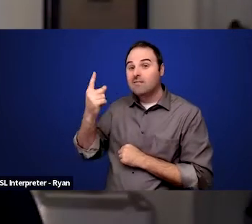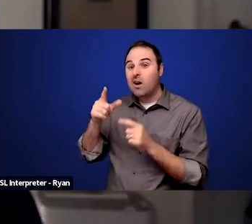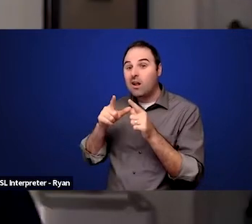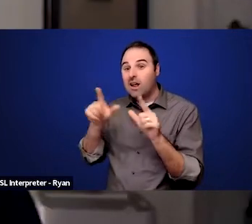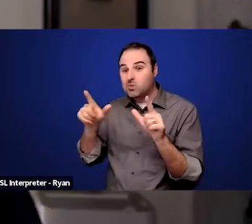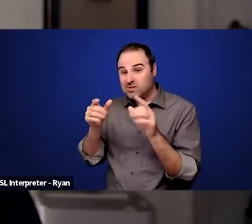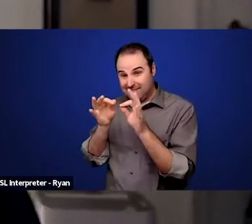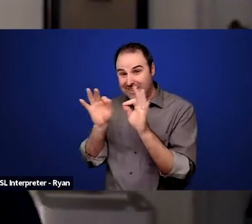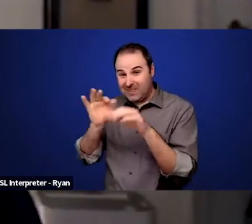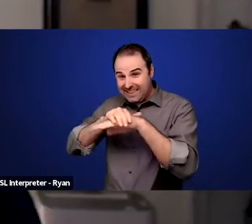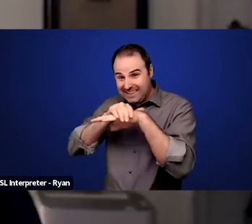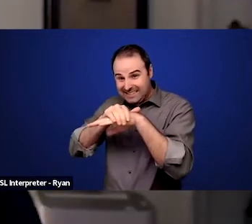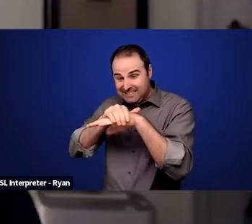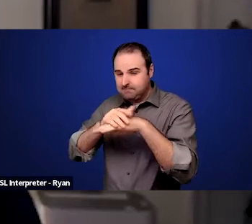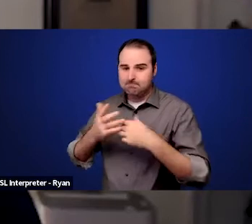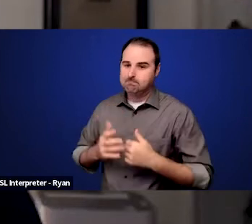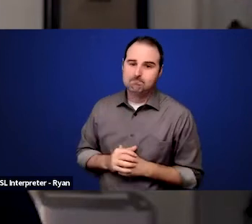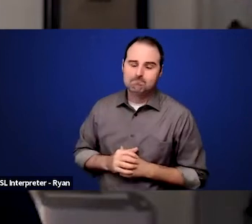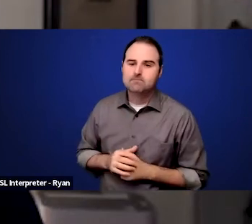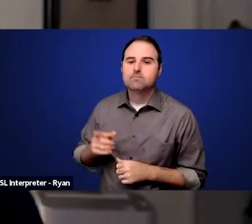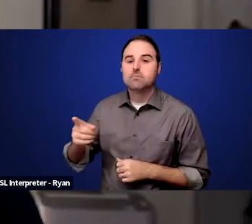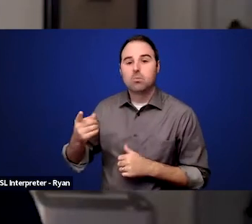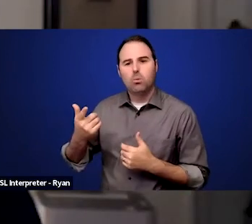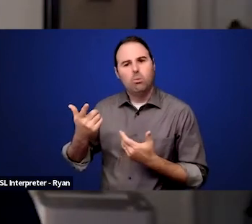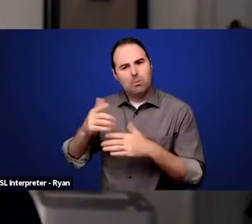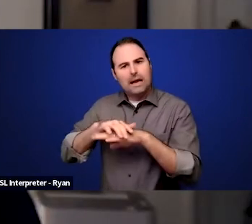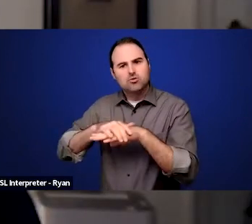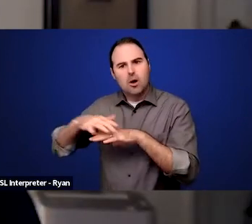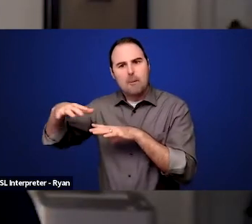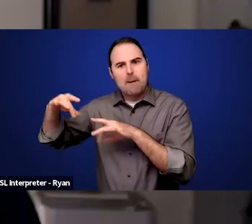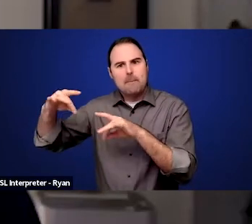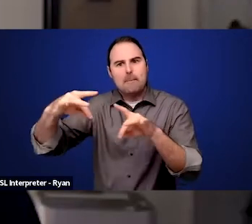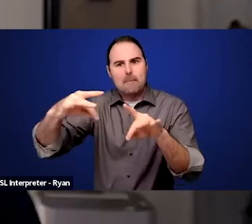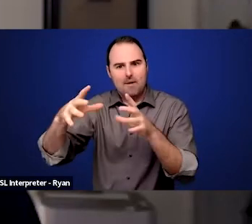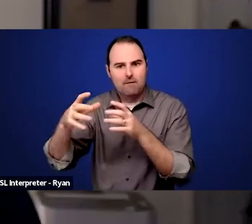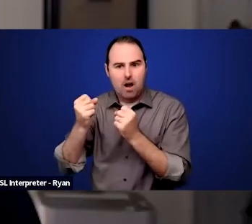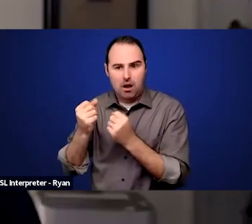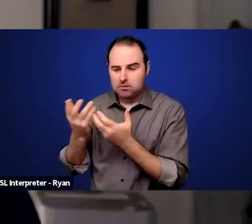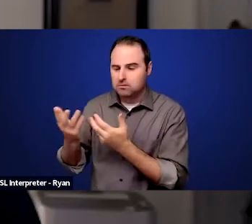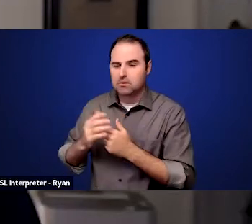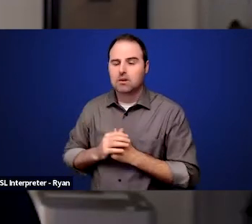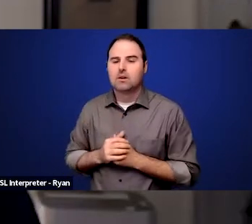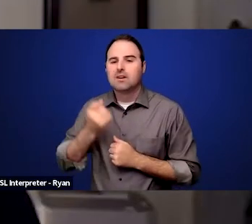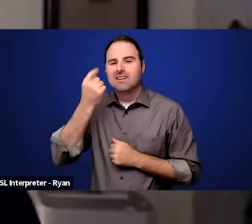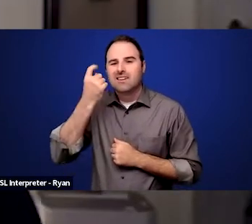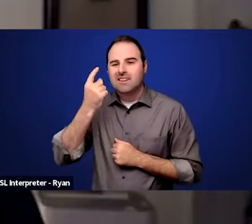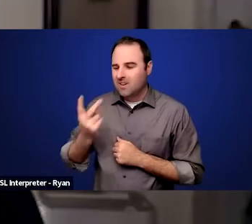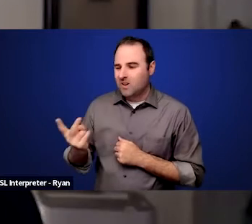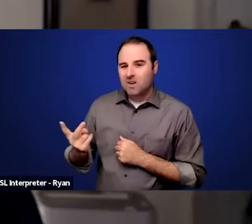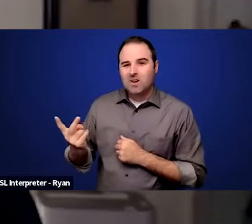although they both did learn English pretty quickly. But they grew up in a country obviously